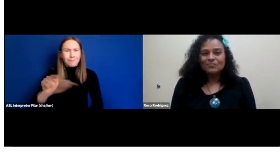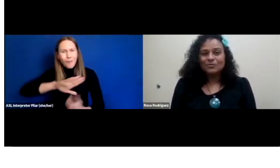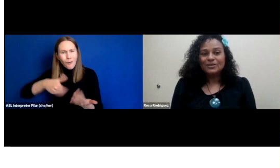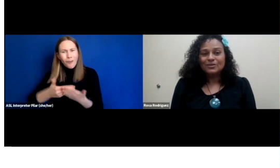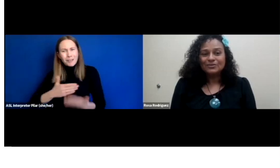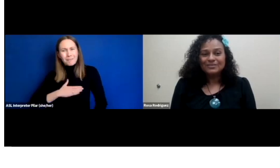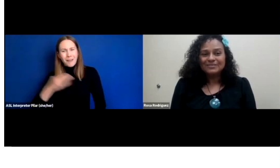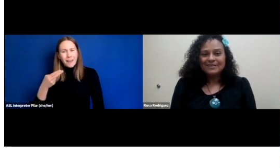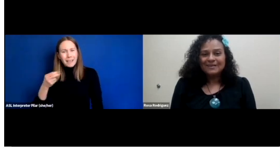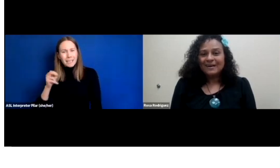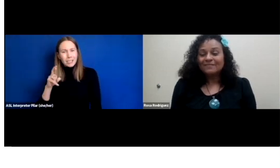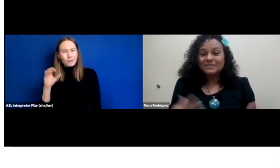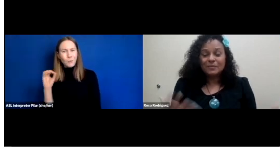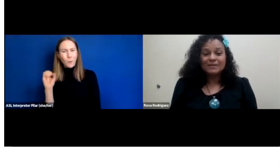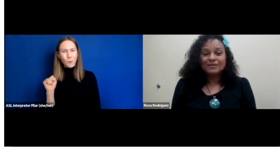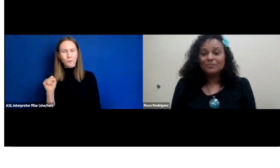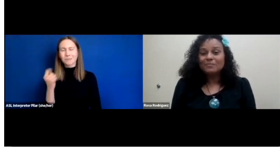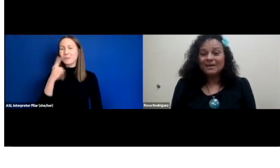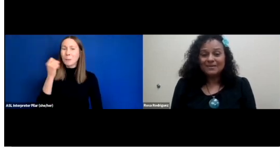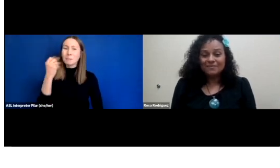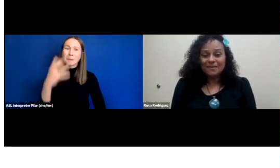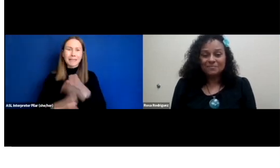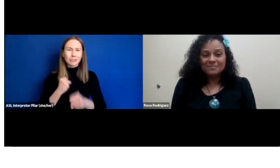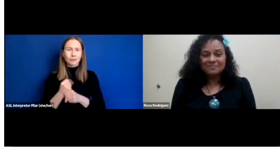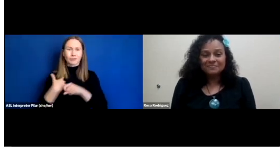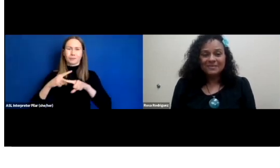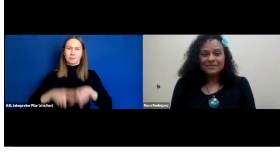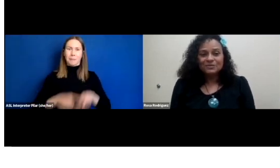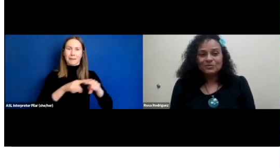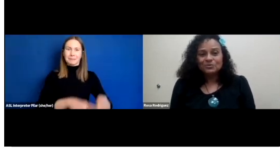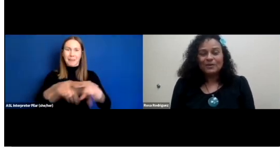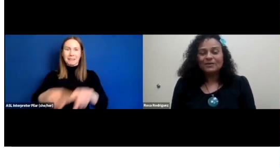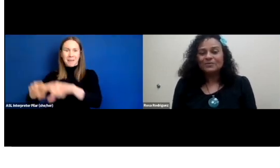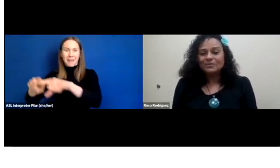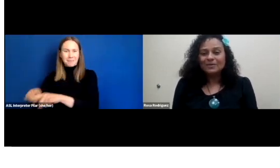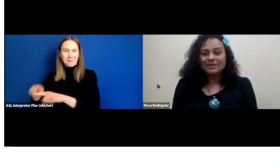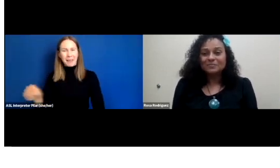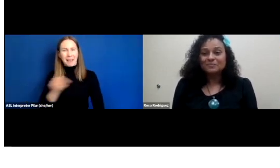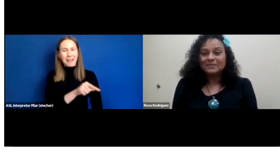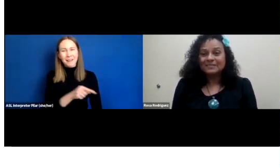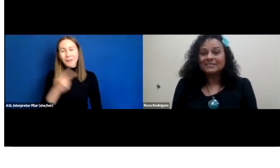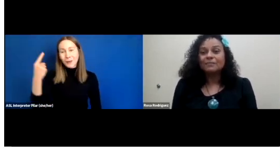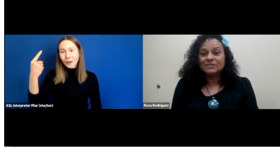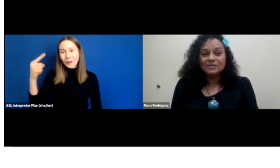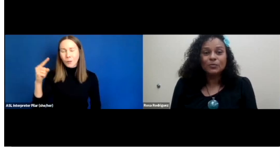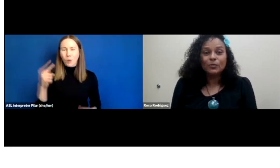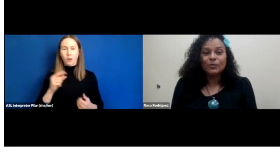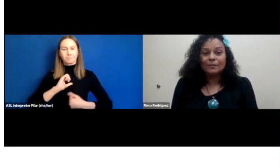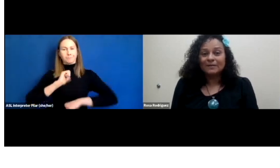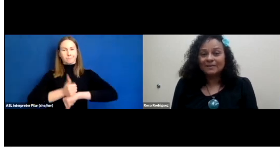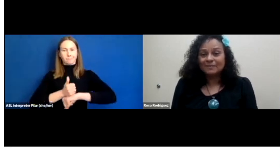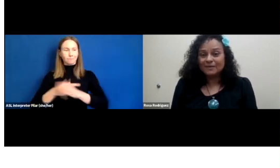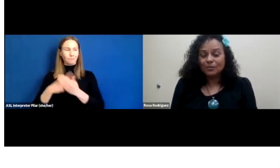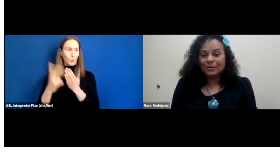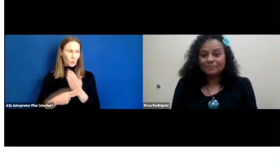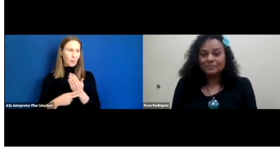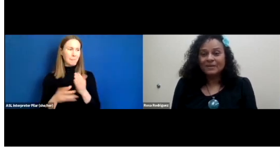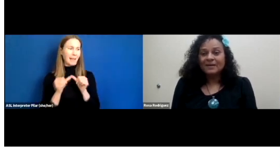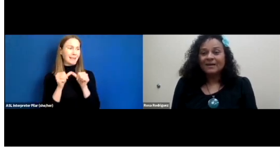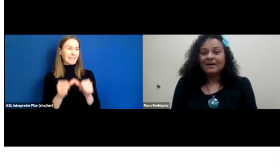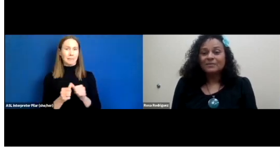For years, I have depended on many of them to try to establish this program and keep it going.